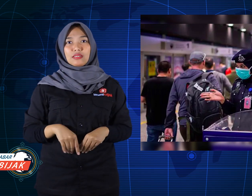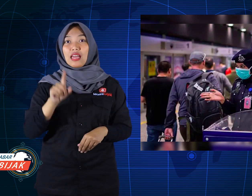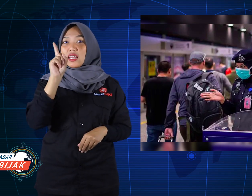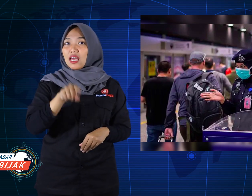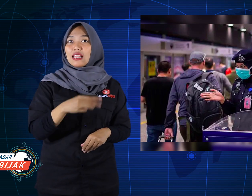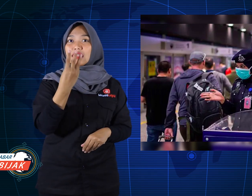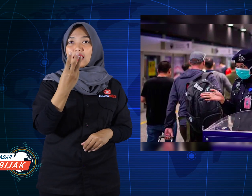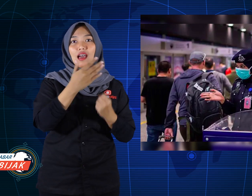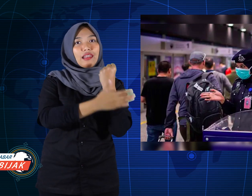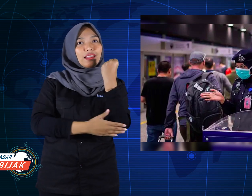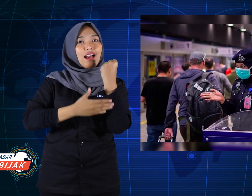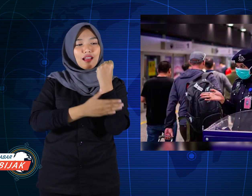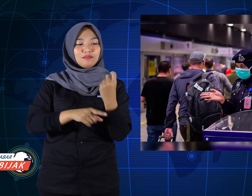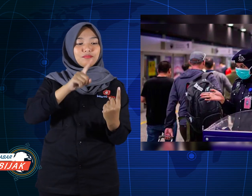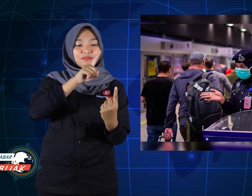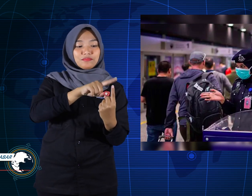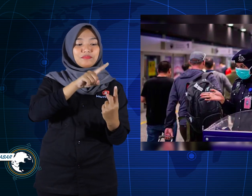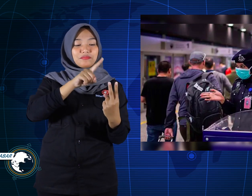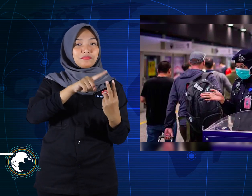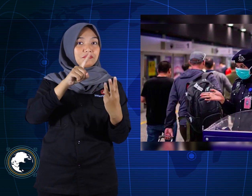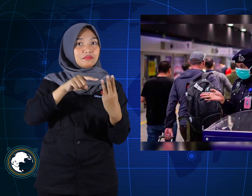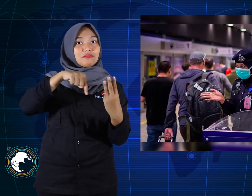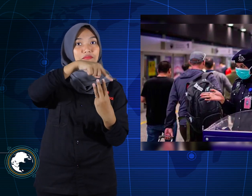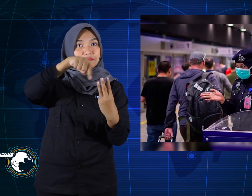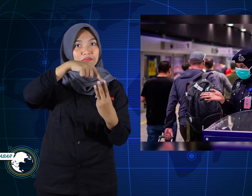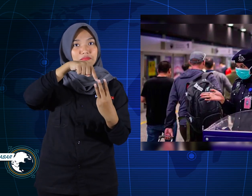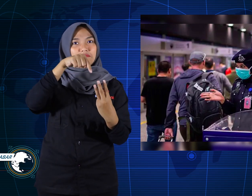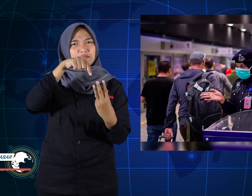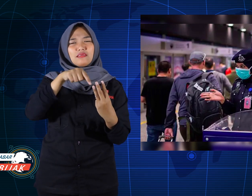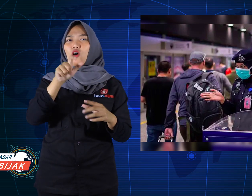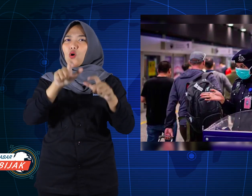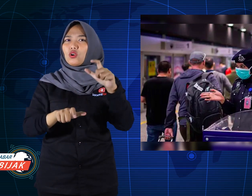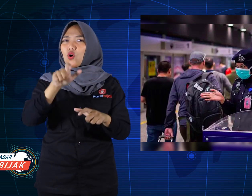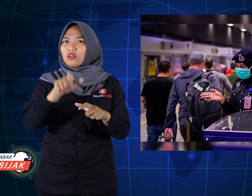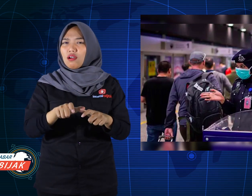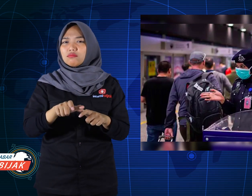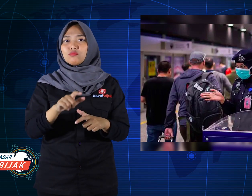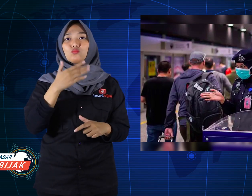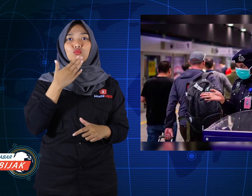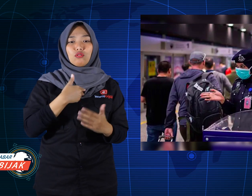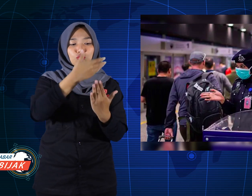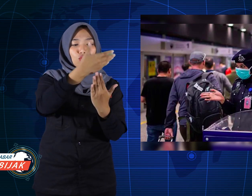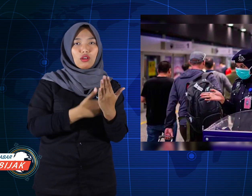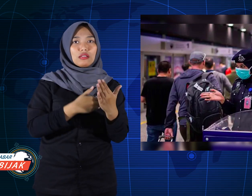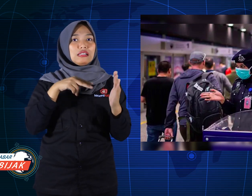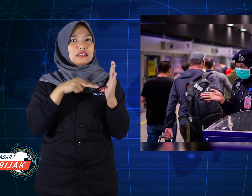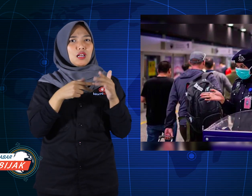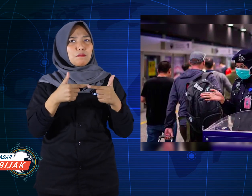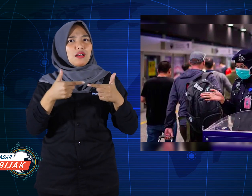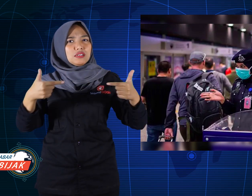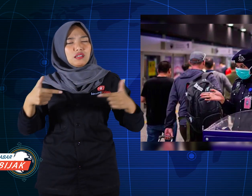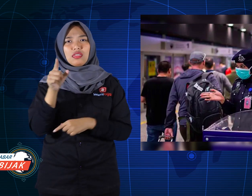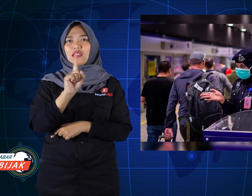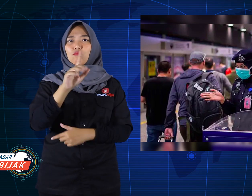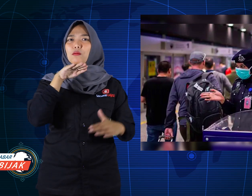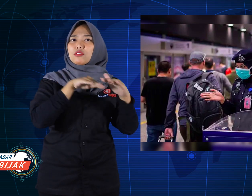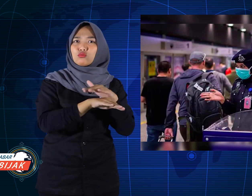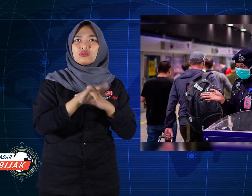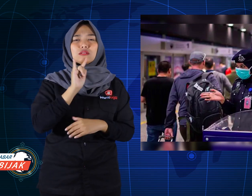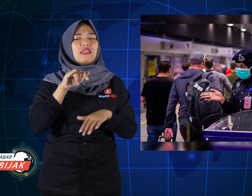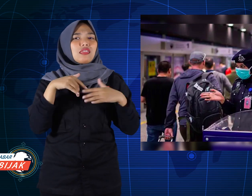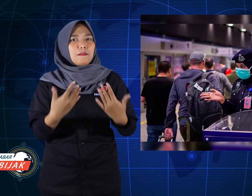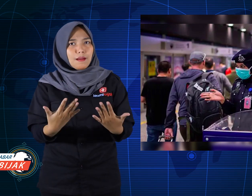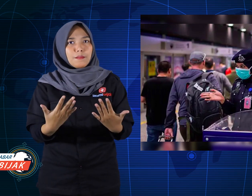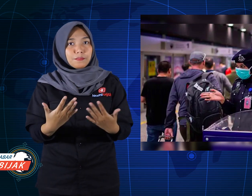Of the 3 countries, the owner of the permit what does it look like?